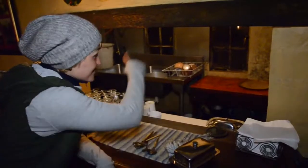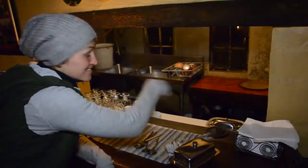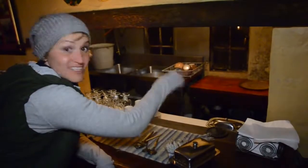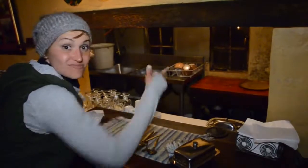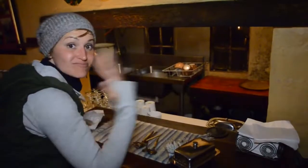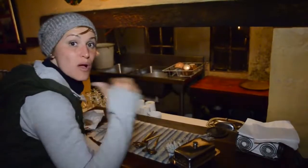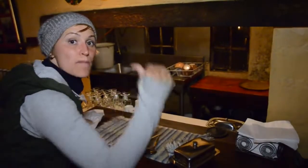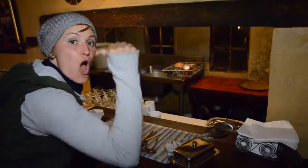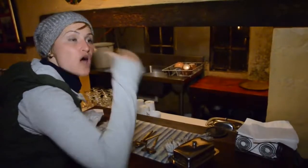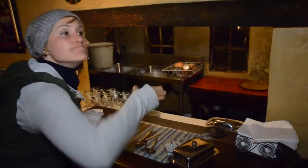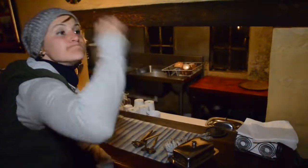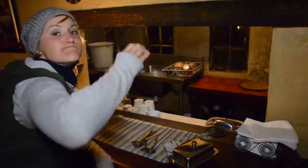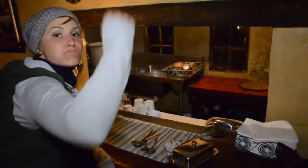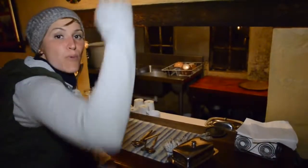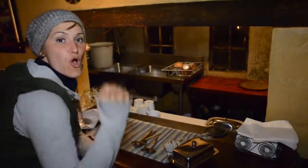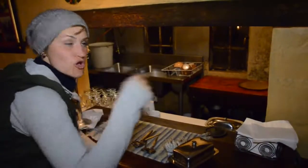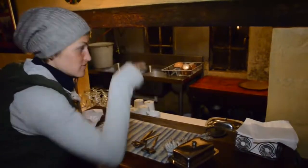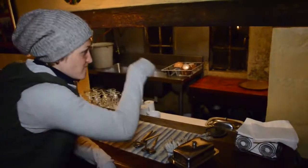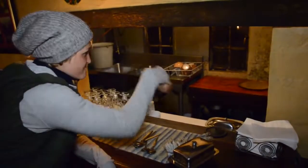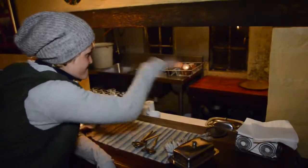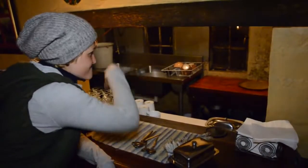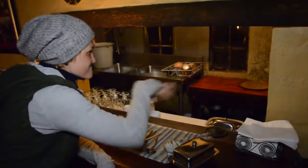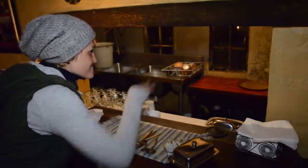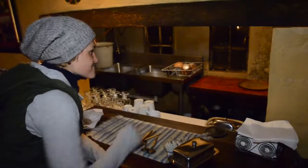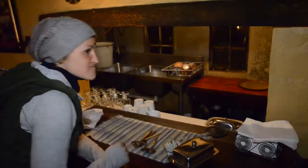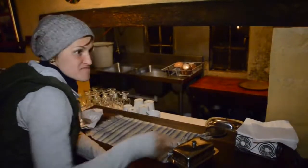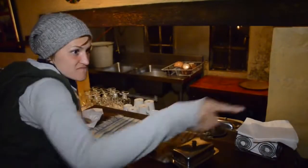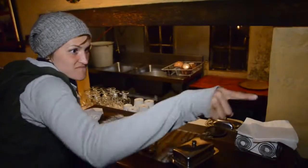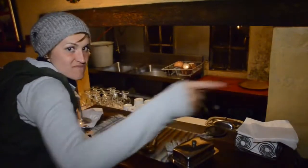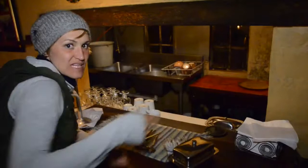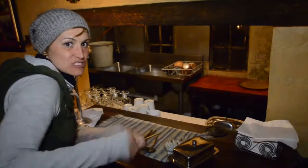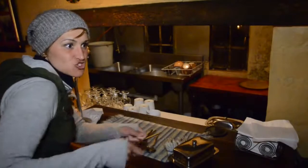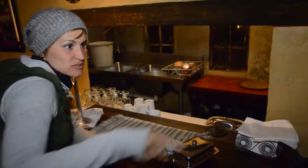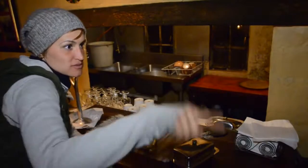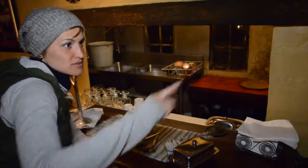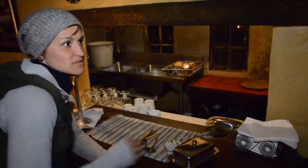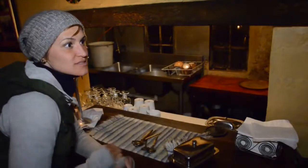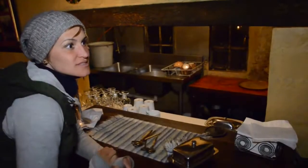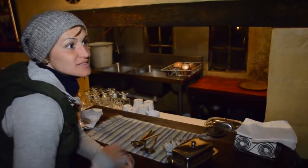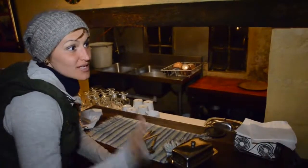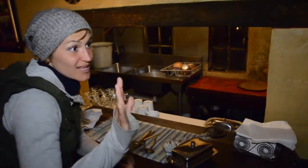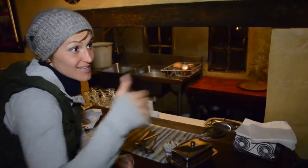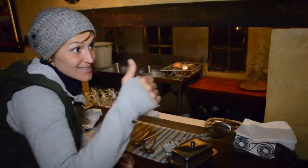This area is the bar. And there is the kitchen.